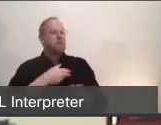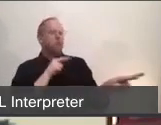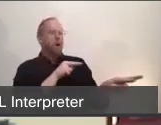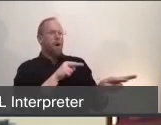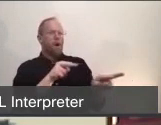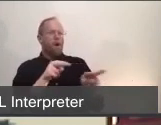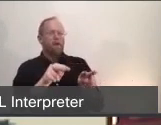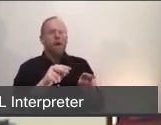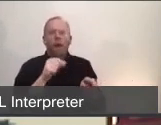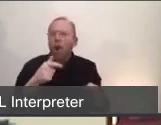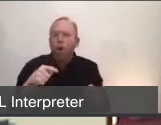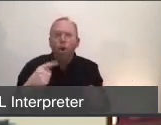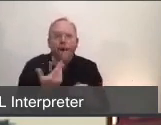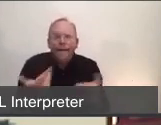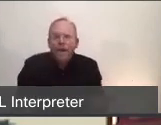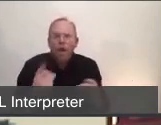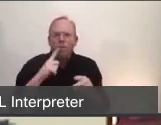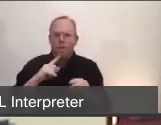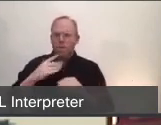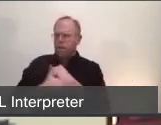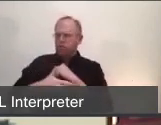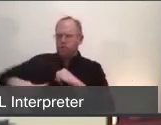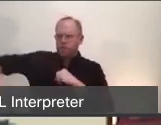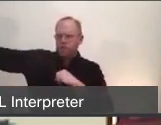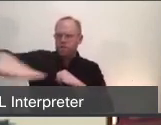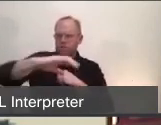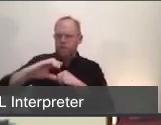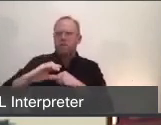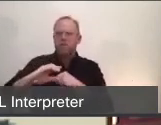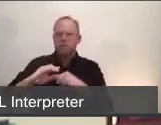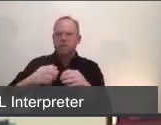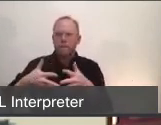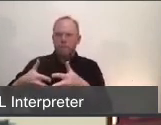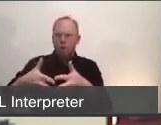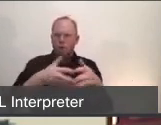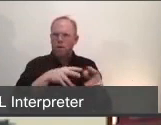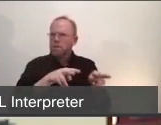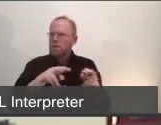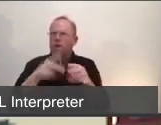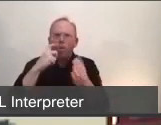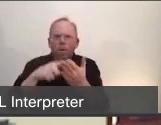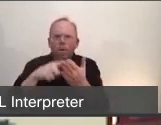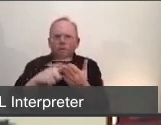When we first started the surge planning, we thought our greatest threat was hospitals becoming inundated, and patients coming out of the hospitals,